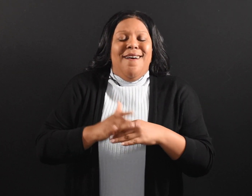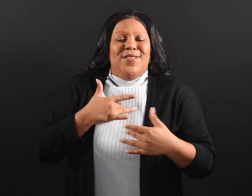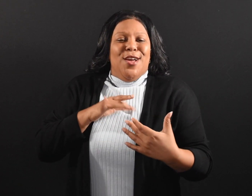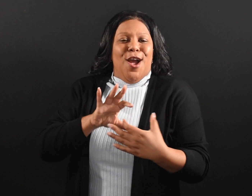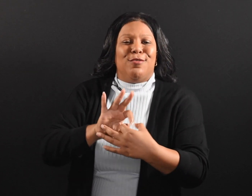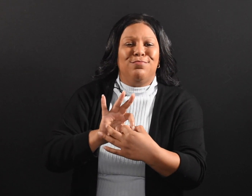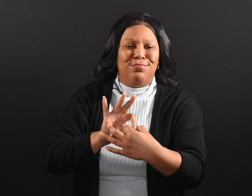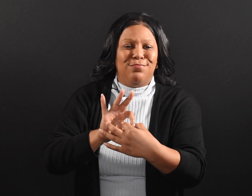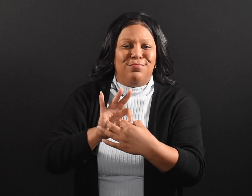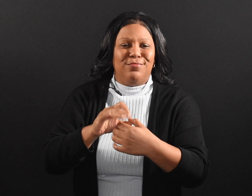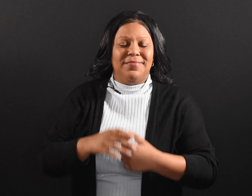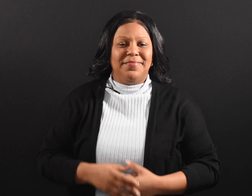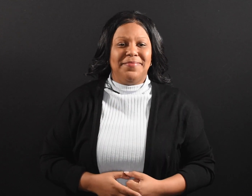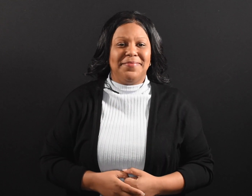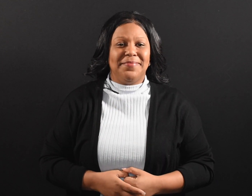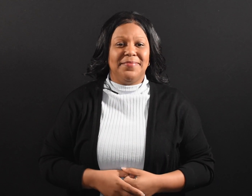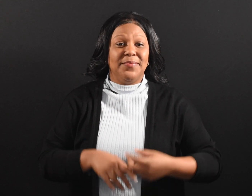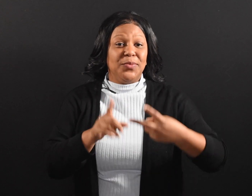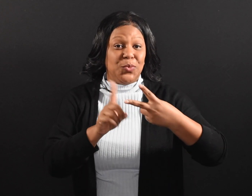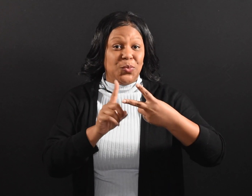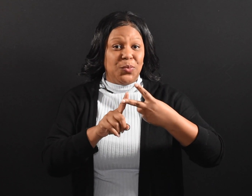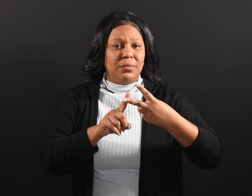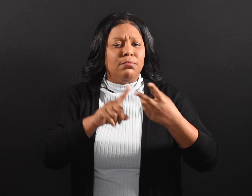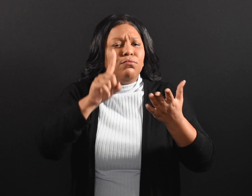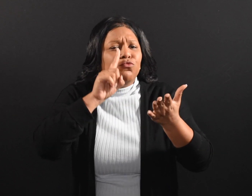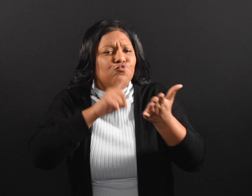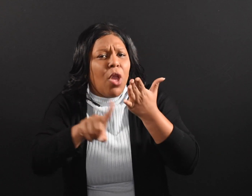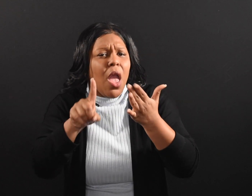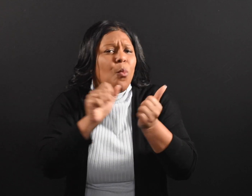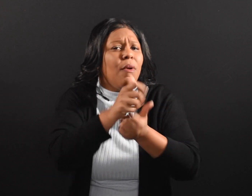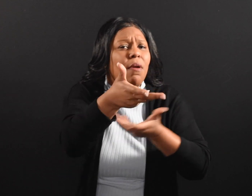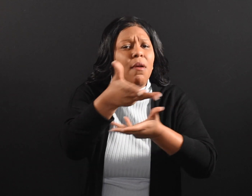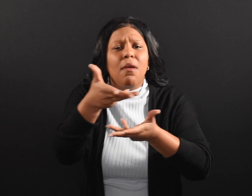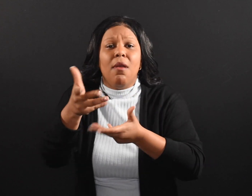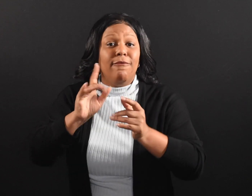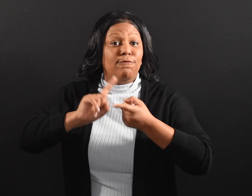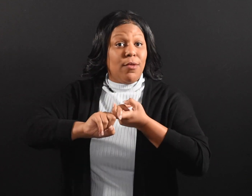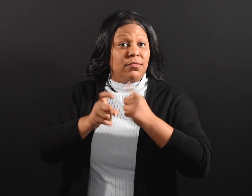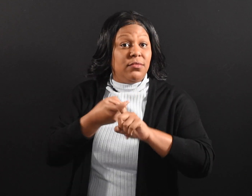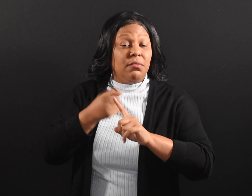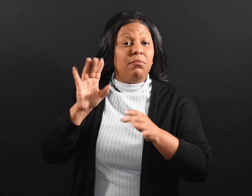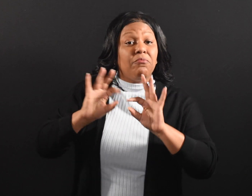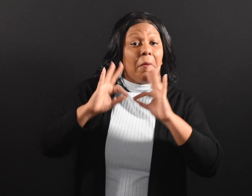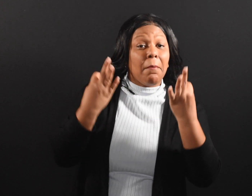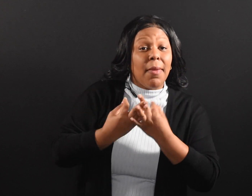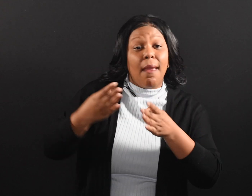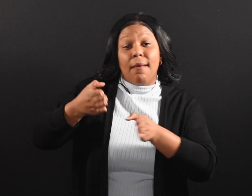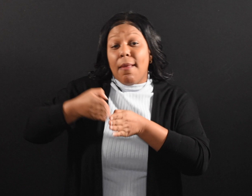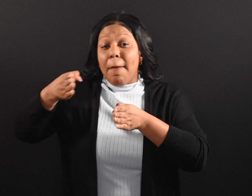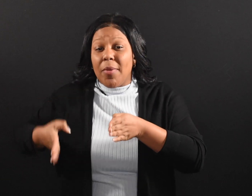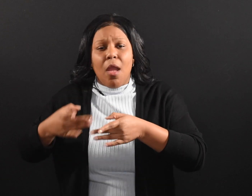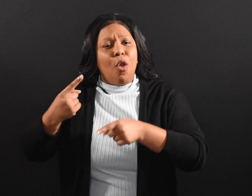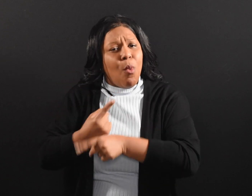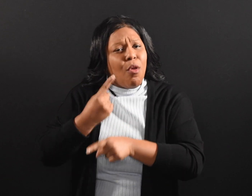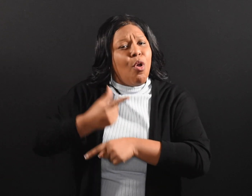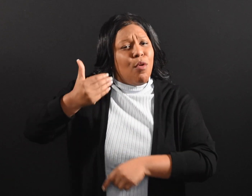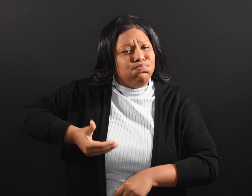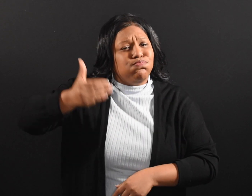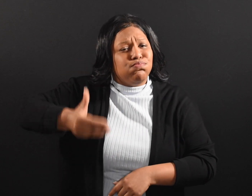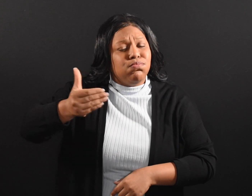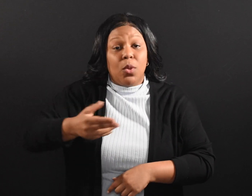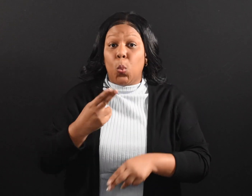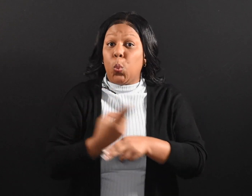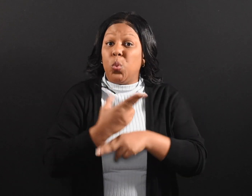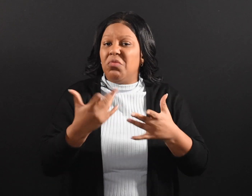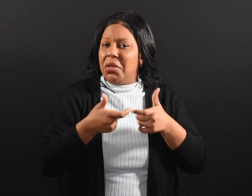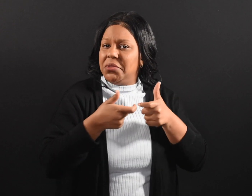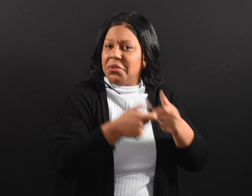● Check in with your friends, family, and neighbors regularly, using texts, phone calls,